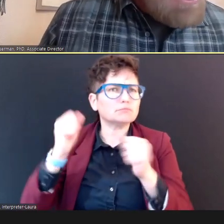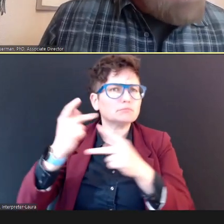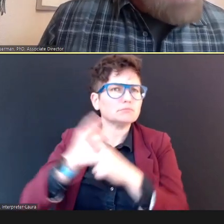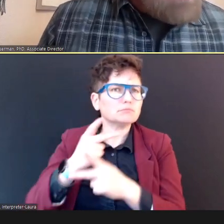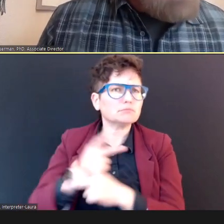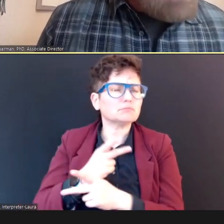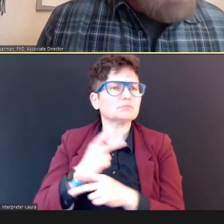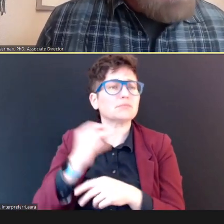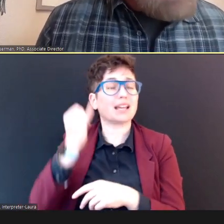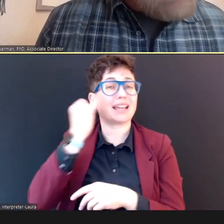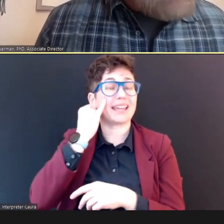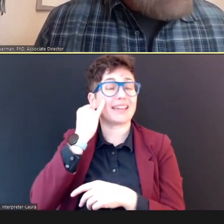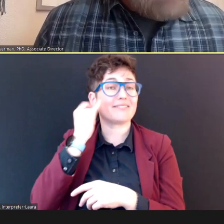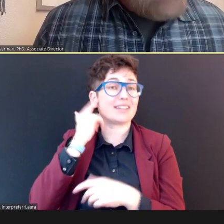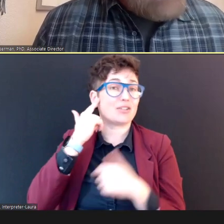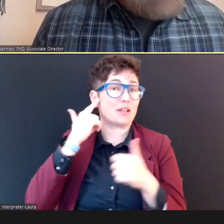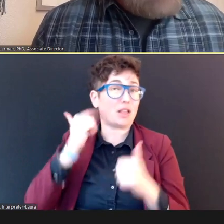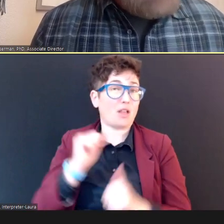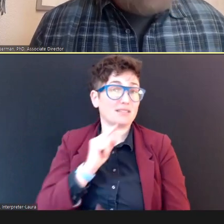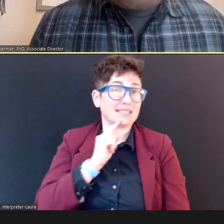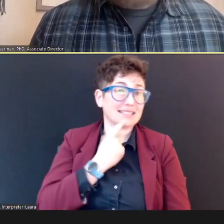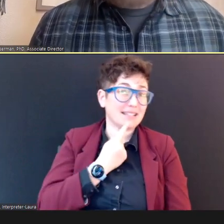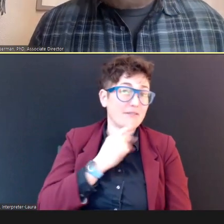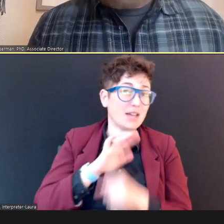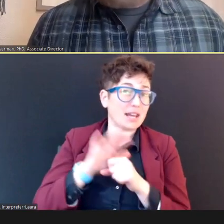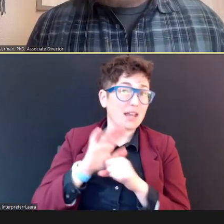is significant enough to warrant interventions?